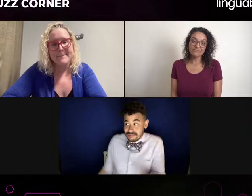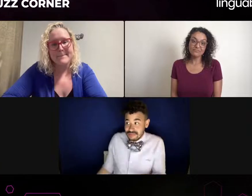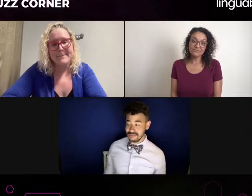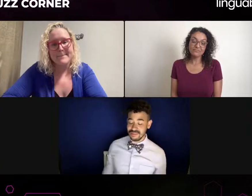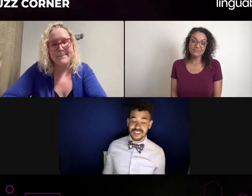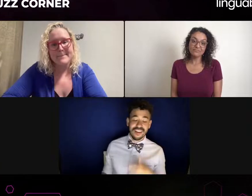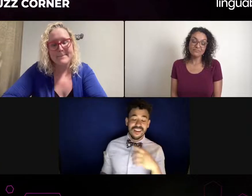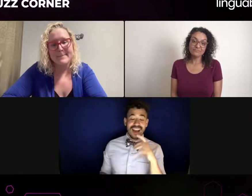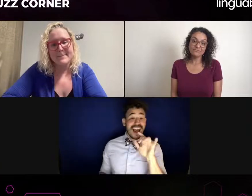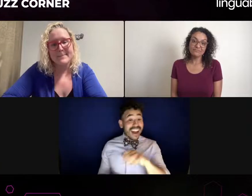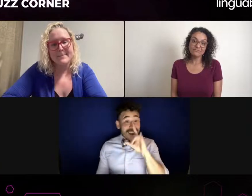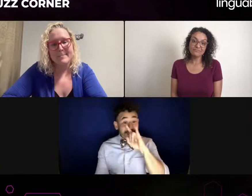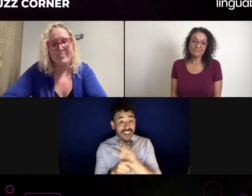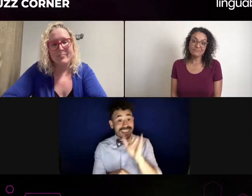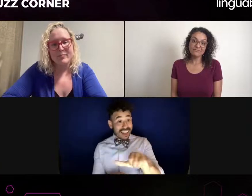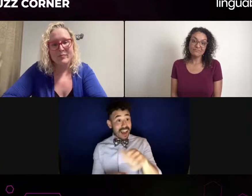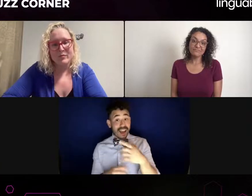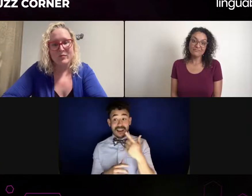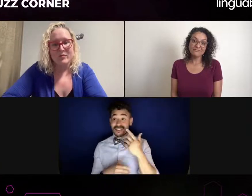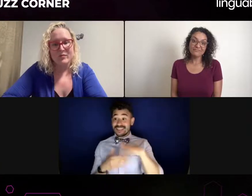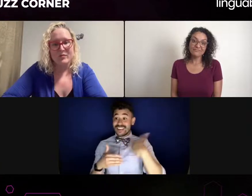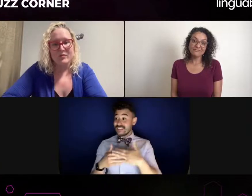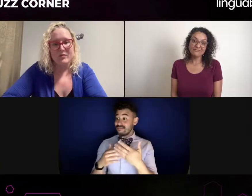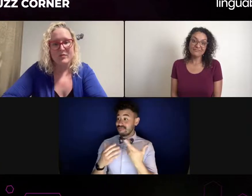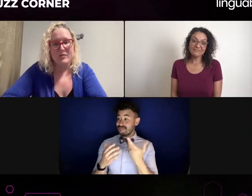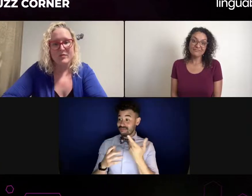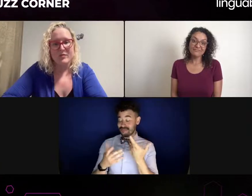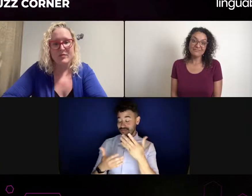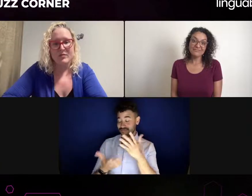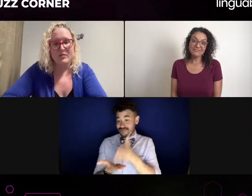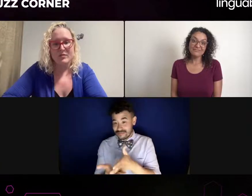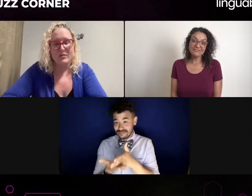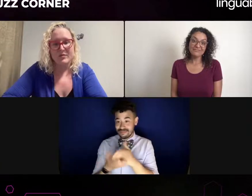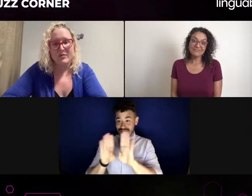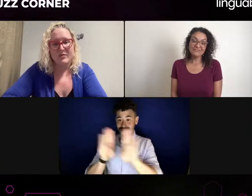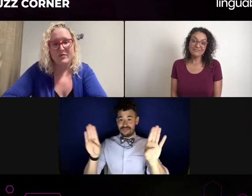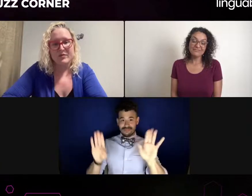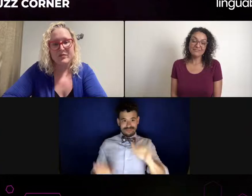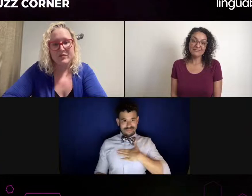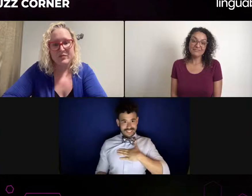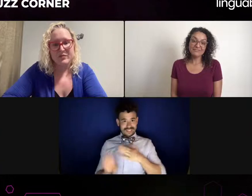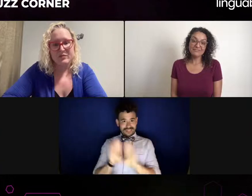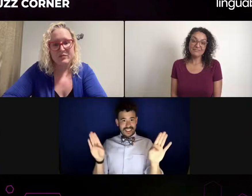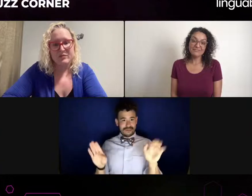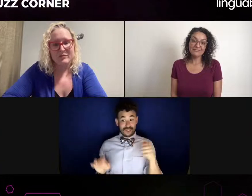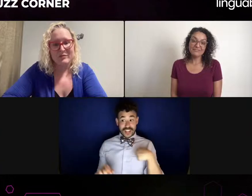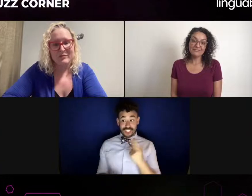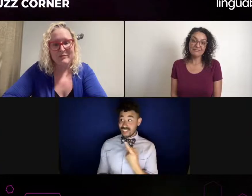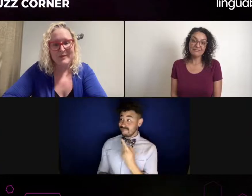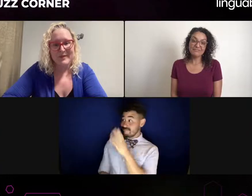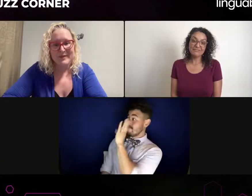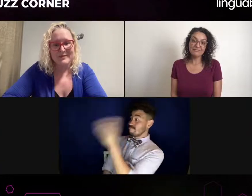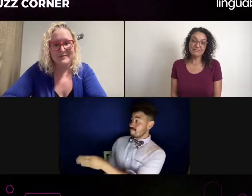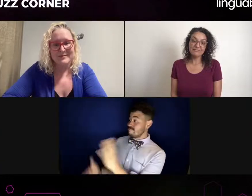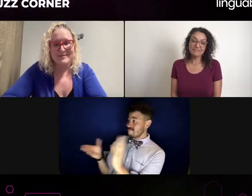But then I notice the interpreter was sitting there and then they didn't get up when I got up and they said, "Oh, now I'm actually going to audition.